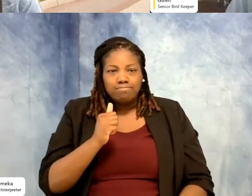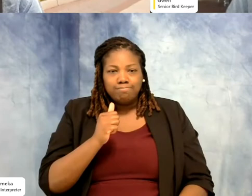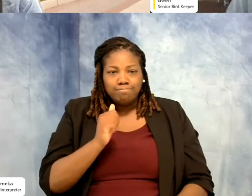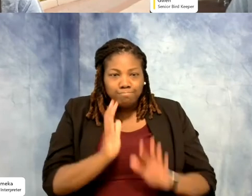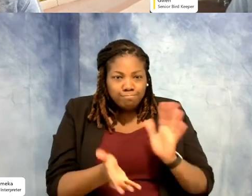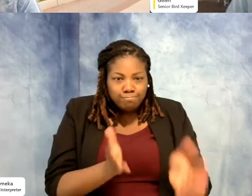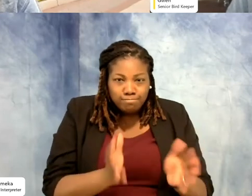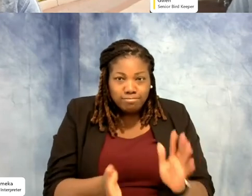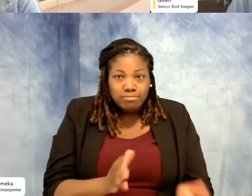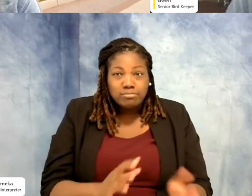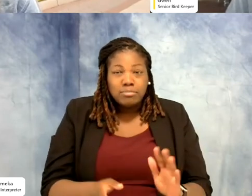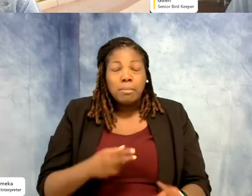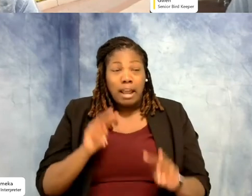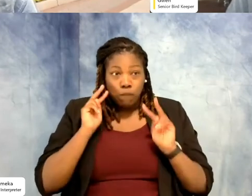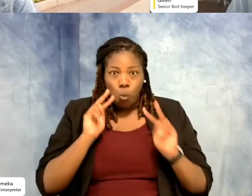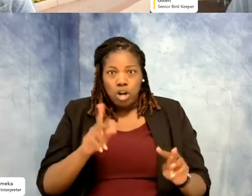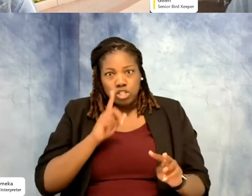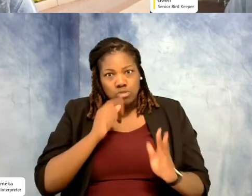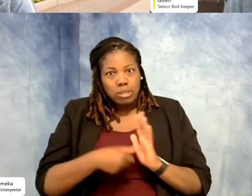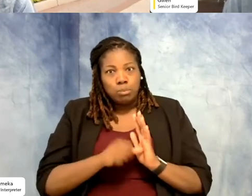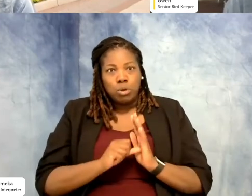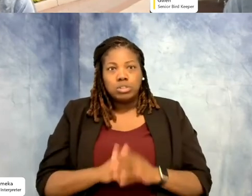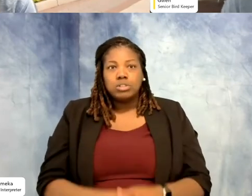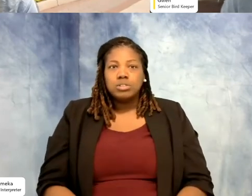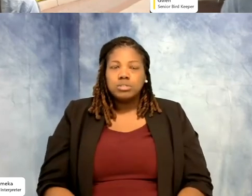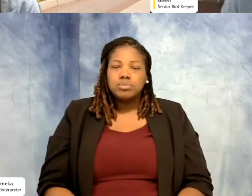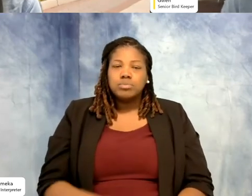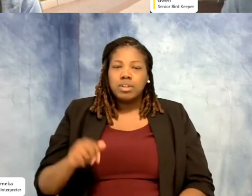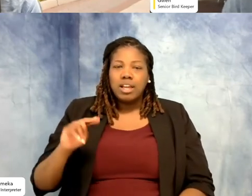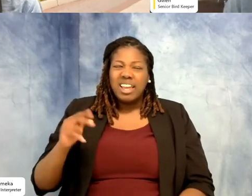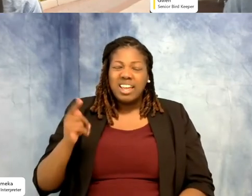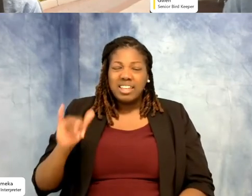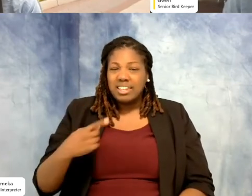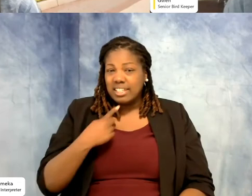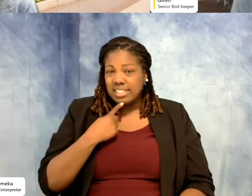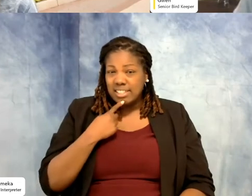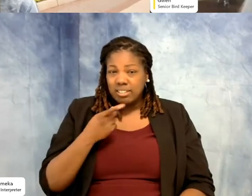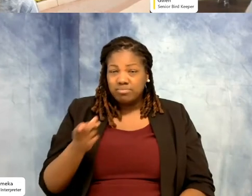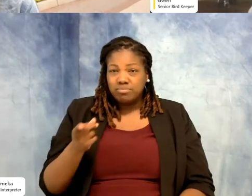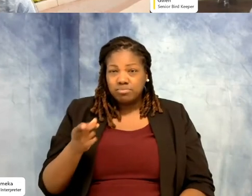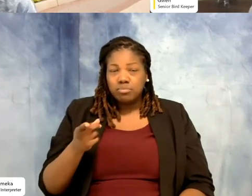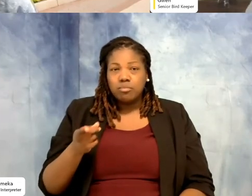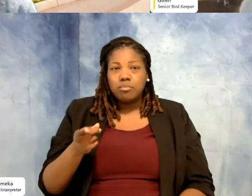Shellie: Yeah that's great. Oh Anthony had a really interesting question. Has having a parrot